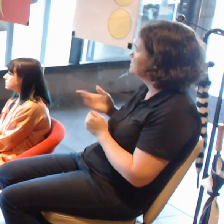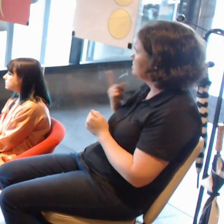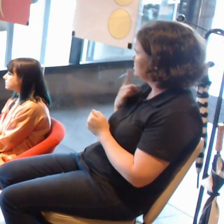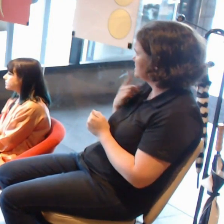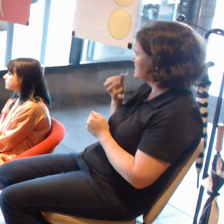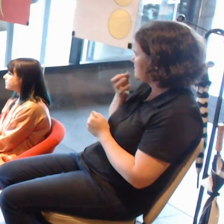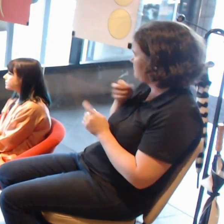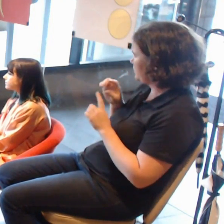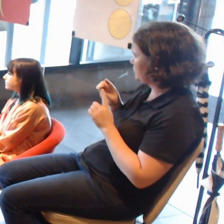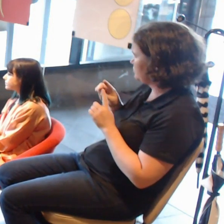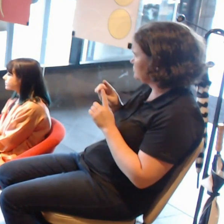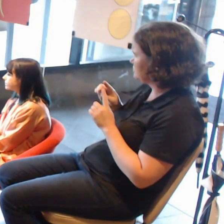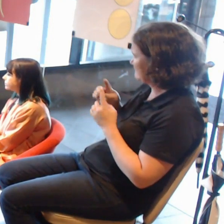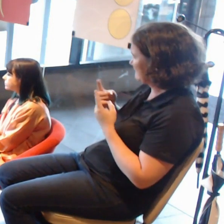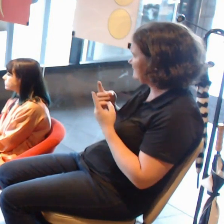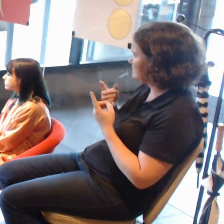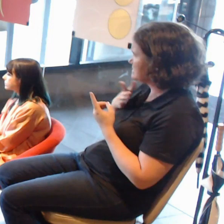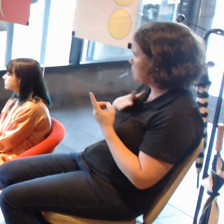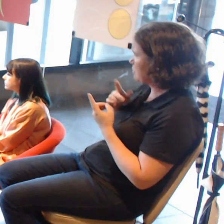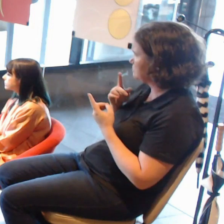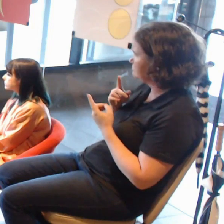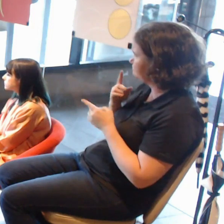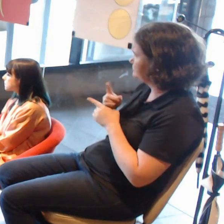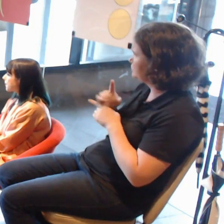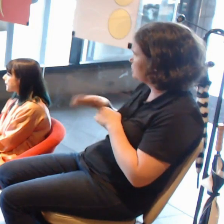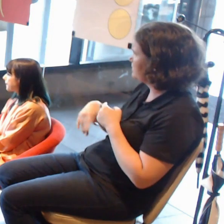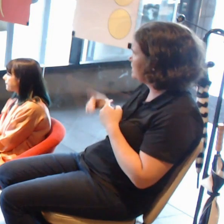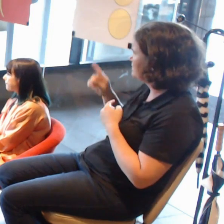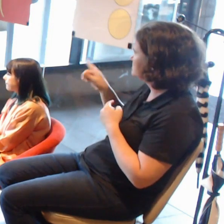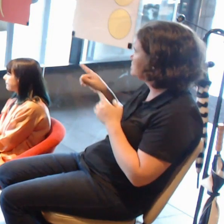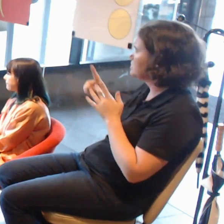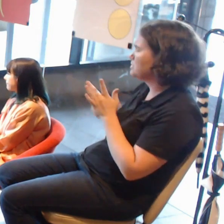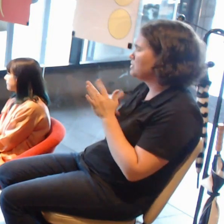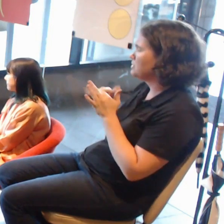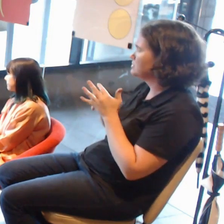Jess, maybe you can start and we will get some other input as well.